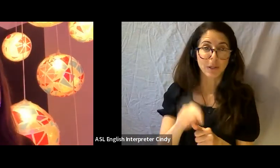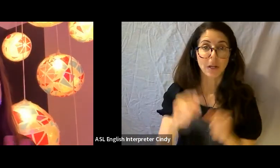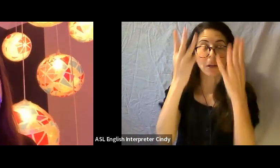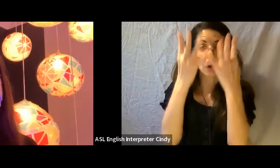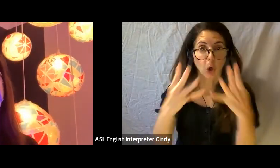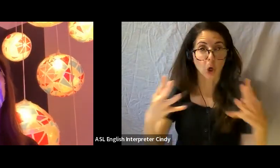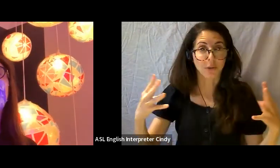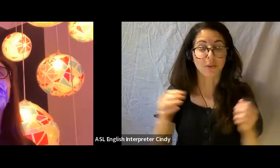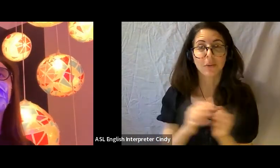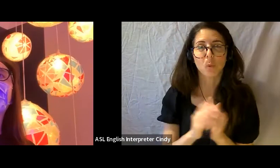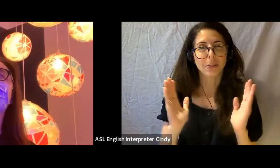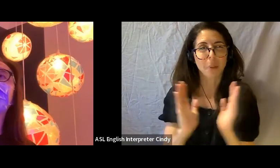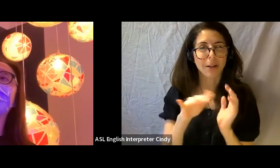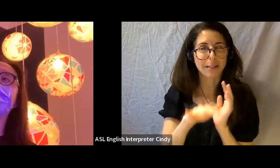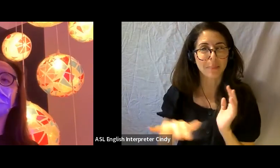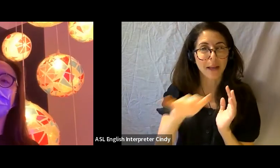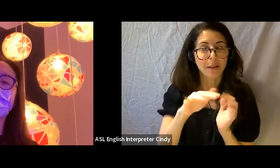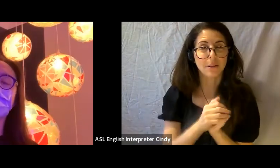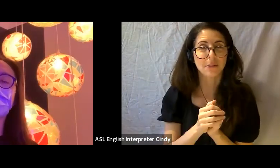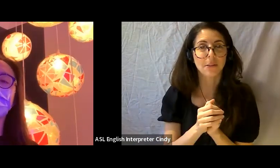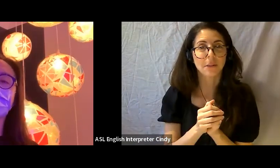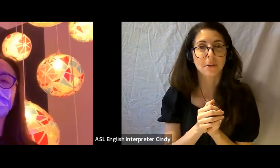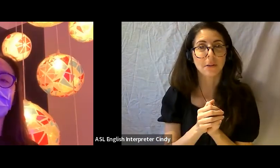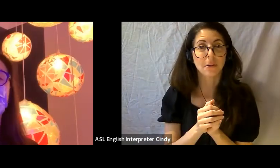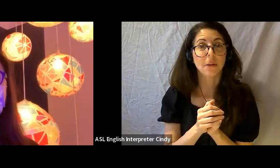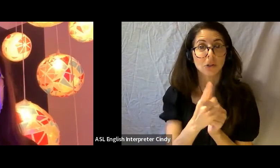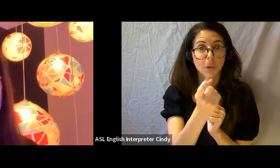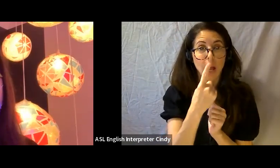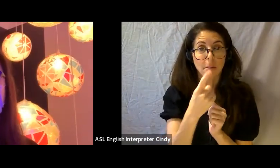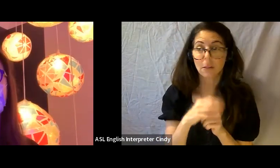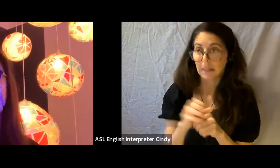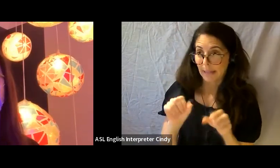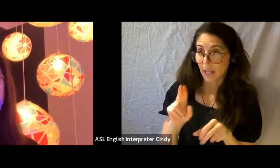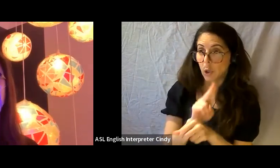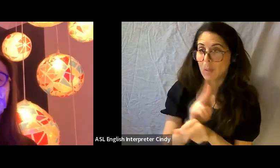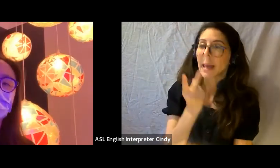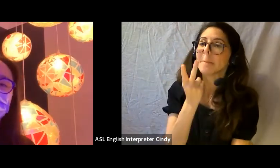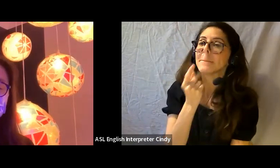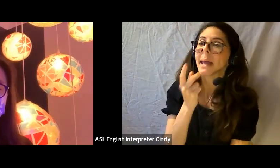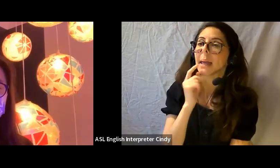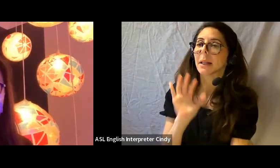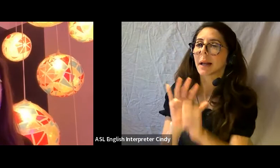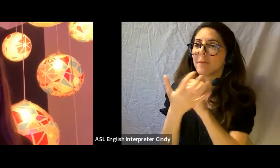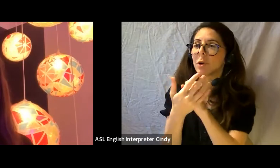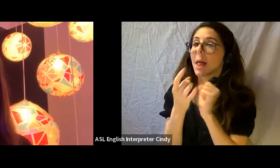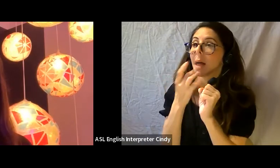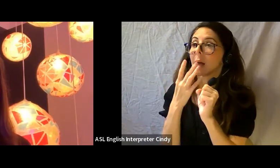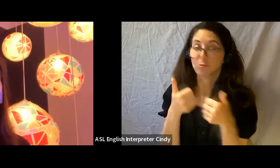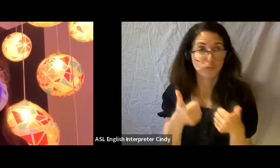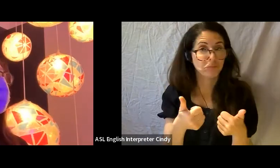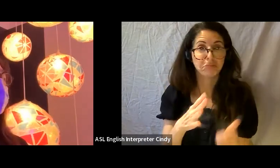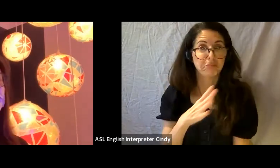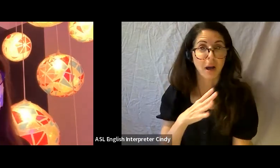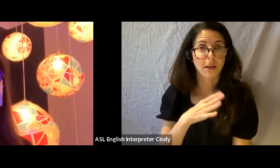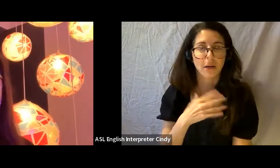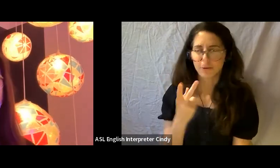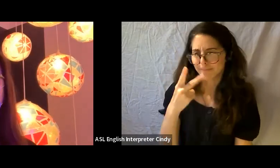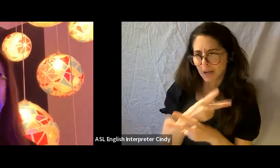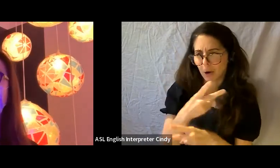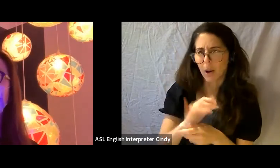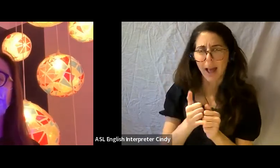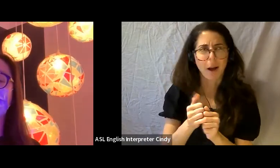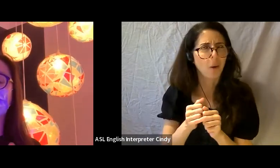They asked, can we do pink gels on our lights and we said sure, and so we figured out where to get some gels